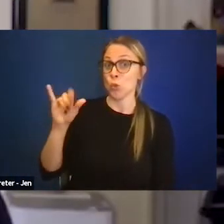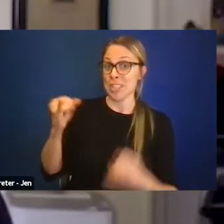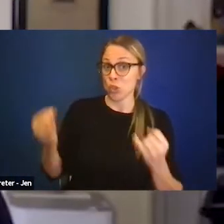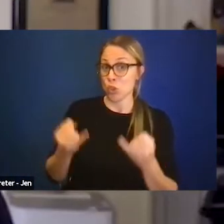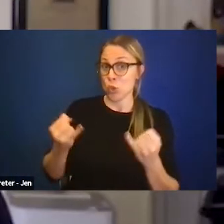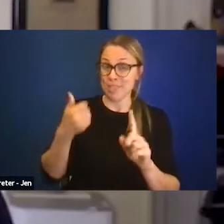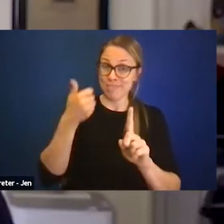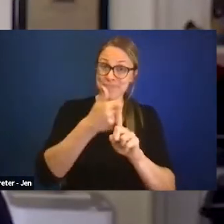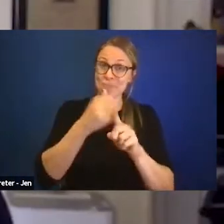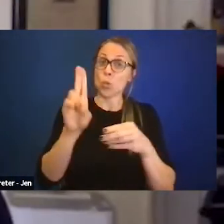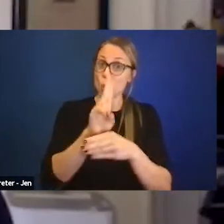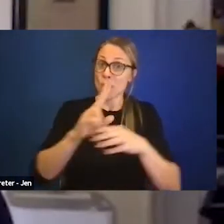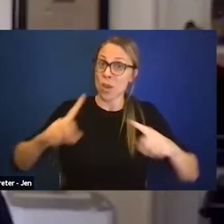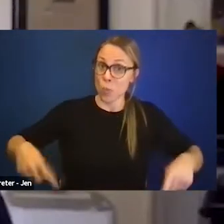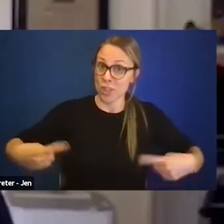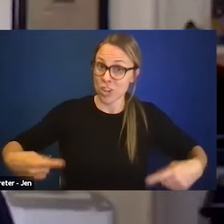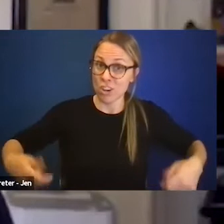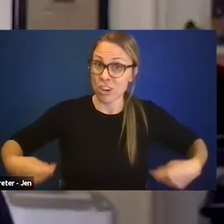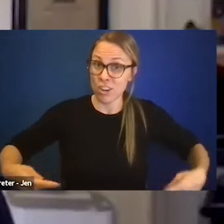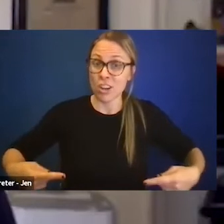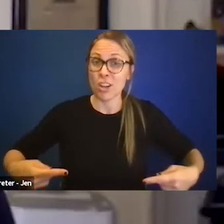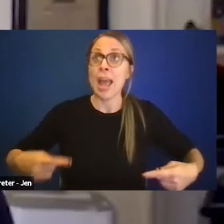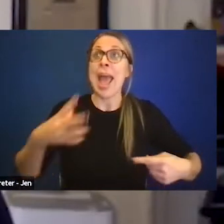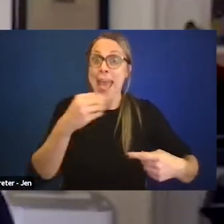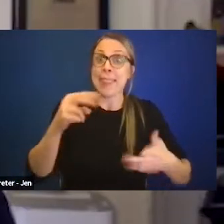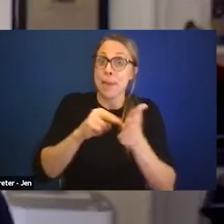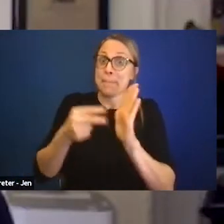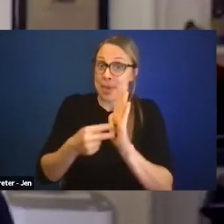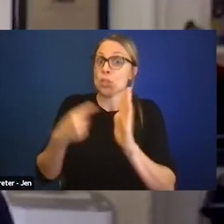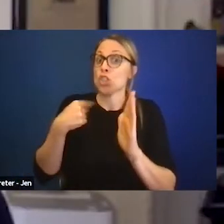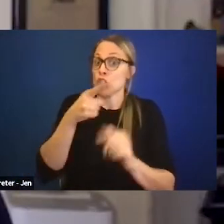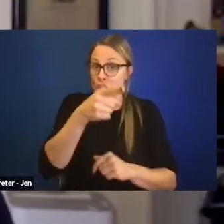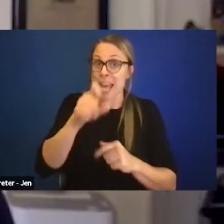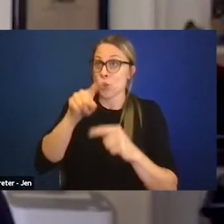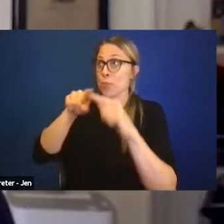and we need to make sure that she can get wherever it is we're going in,